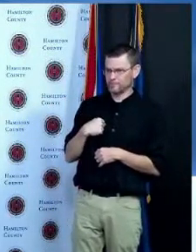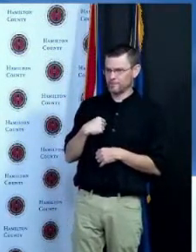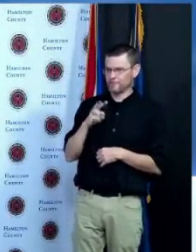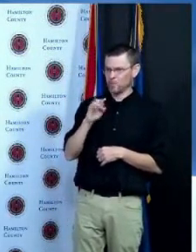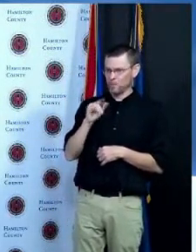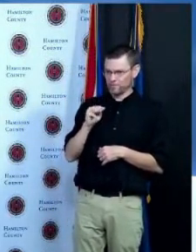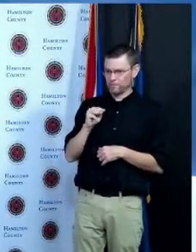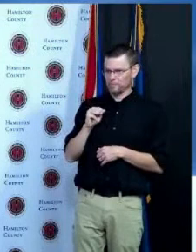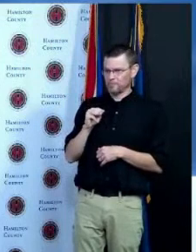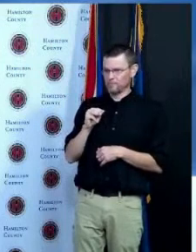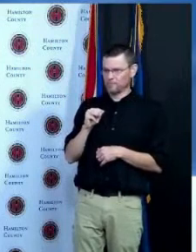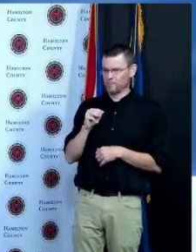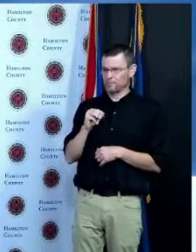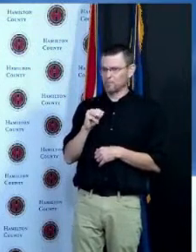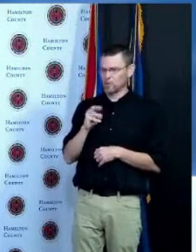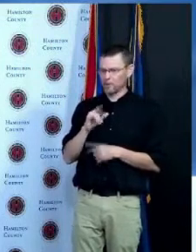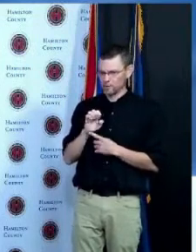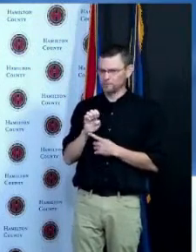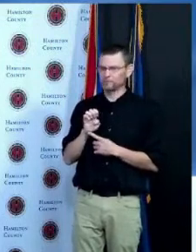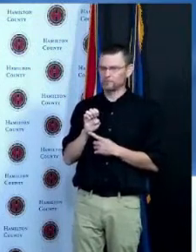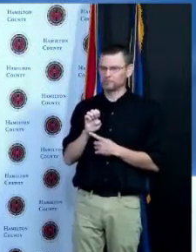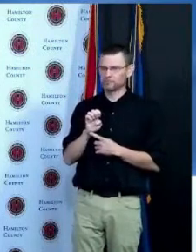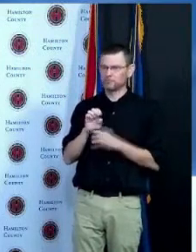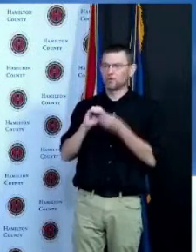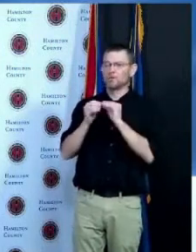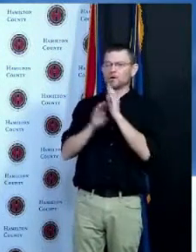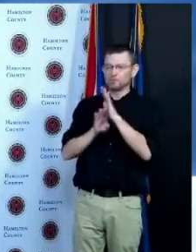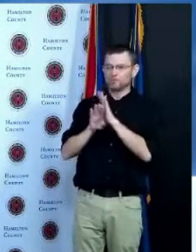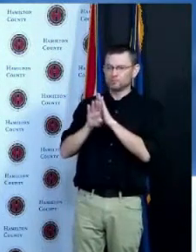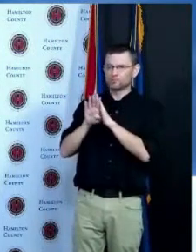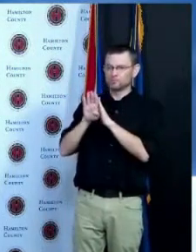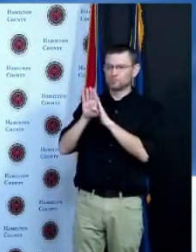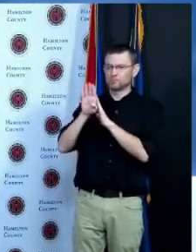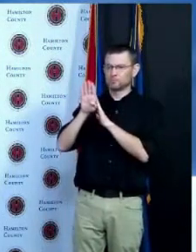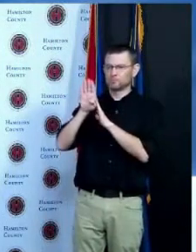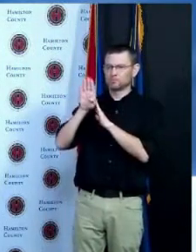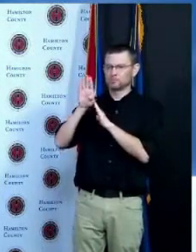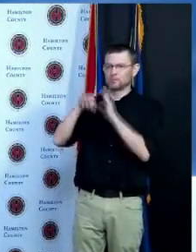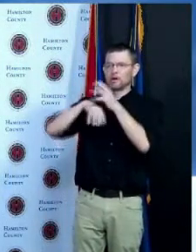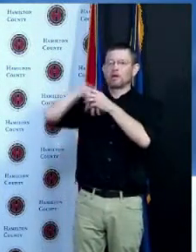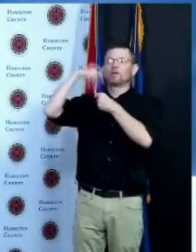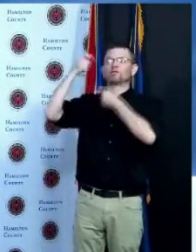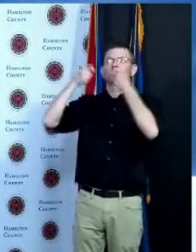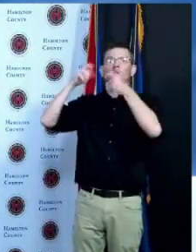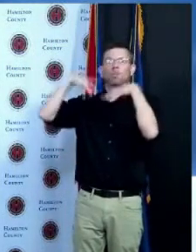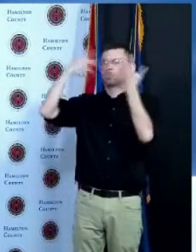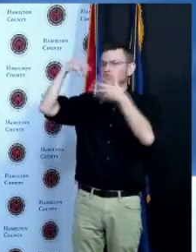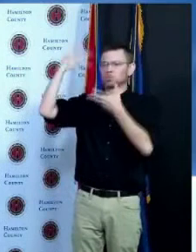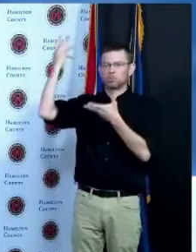community spread it wasn't from community spread person to person became great October November